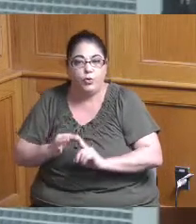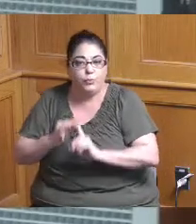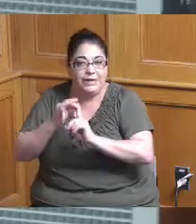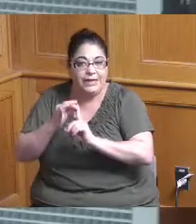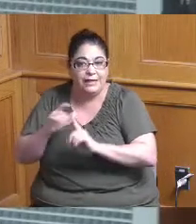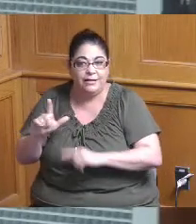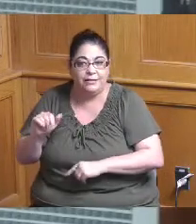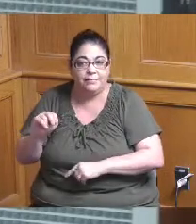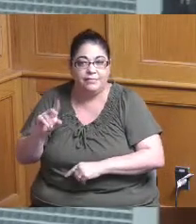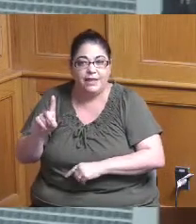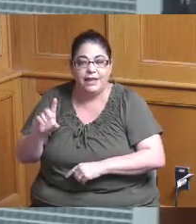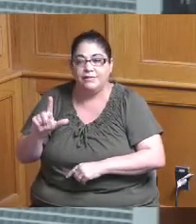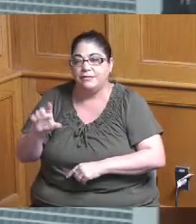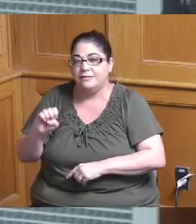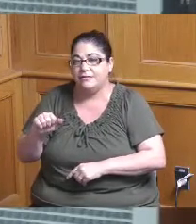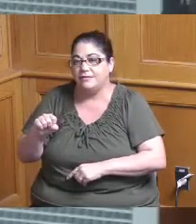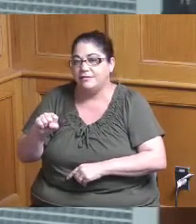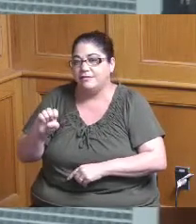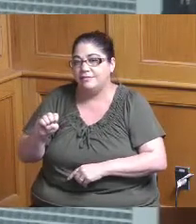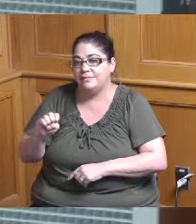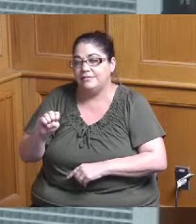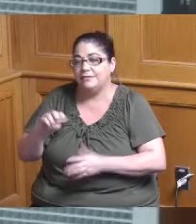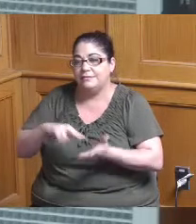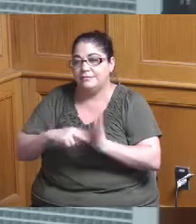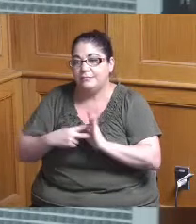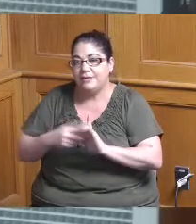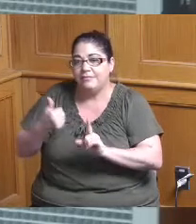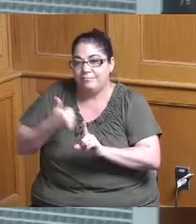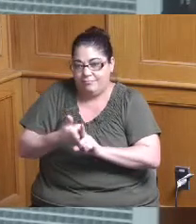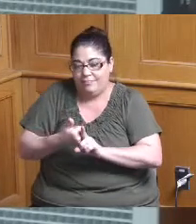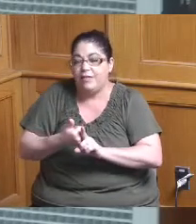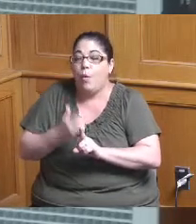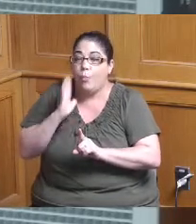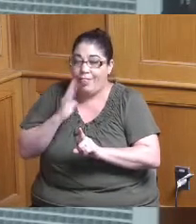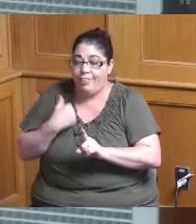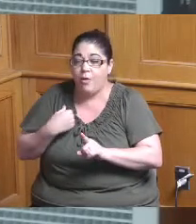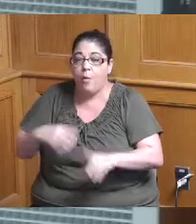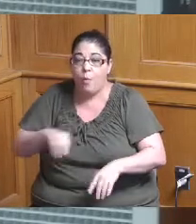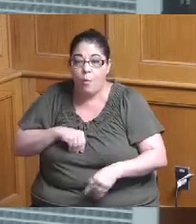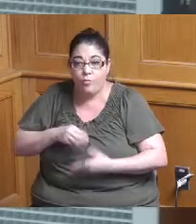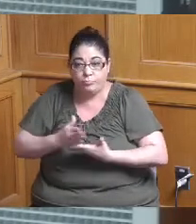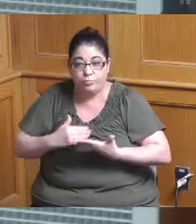involved the the resident would have a stake in that land lease the developer that builds all of